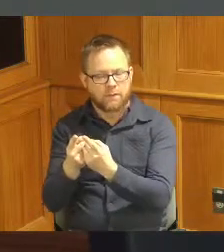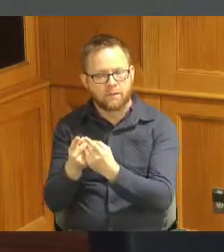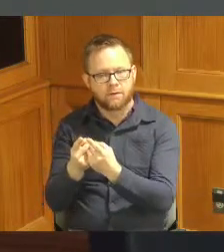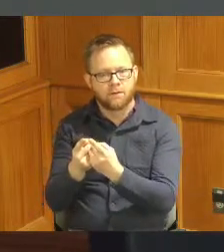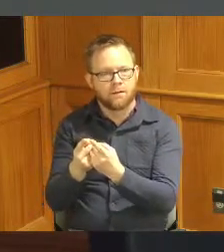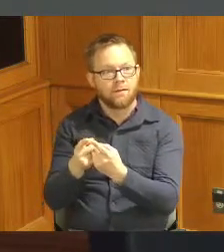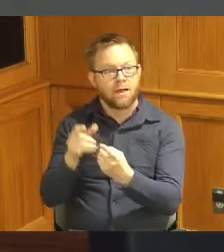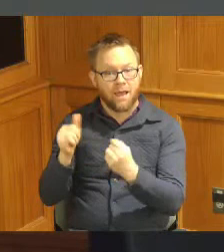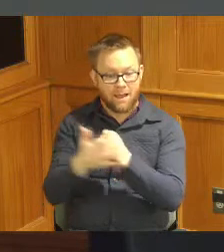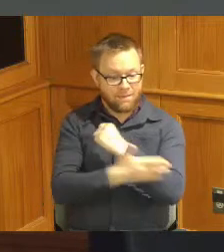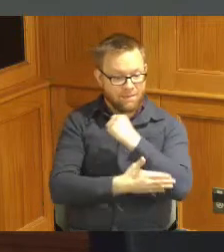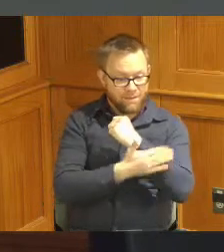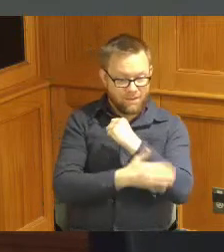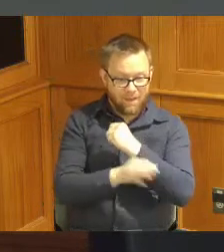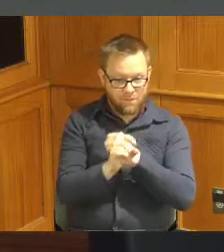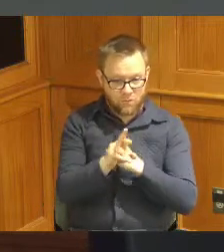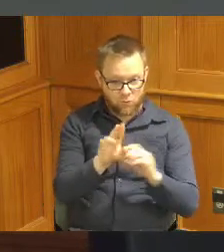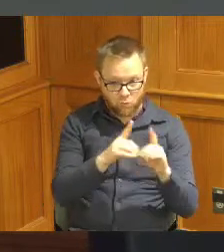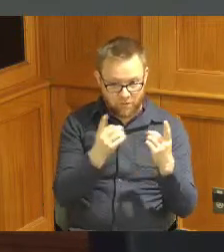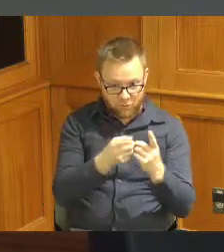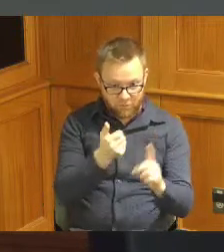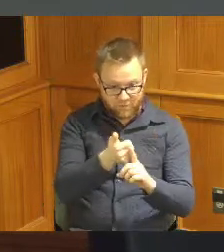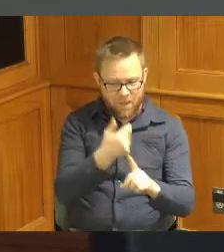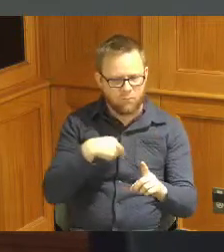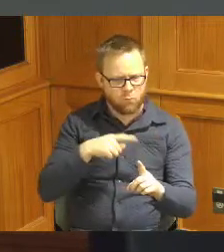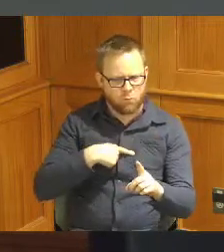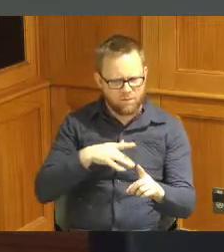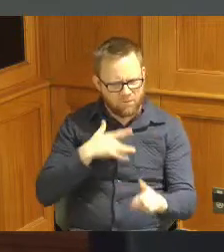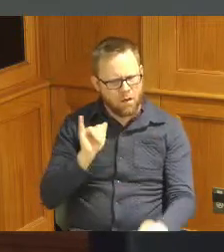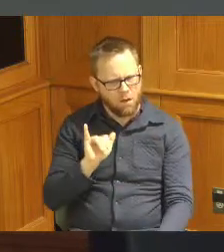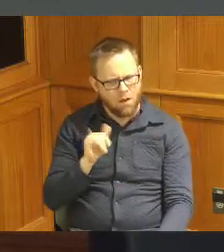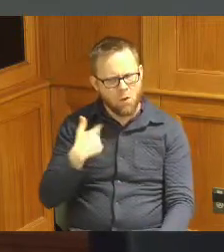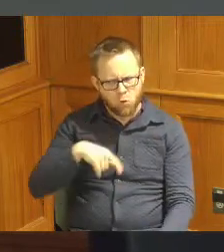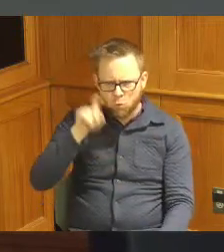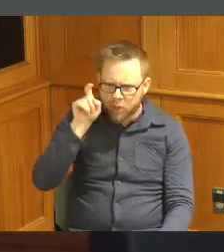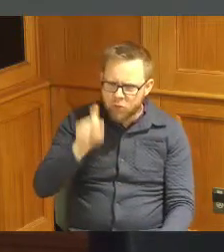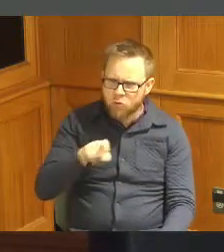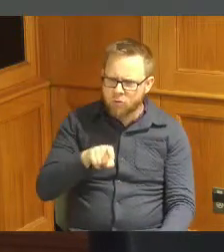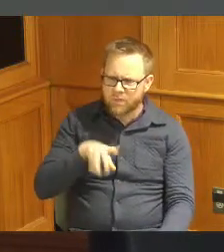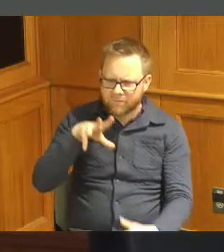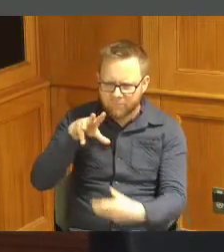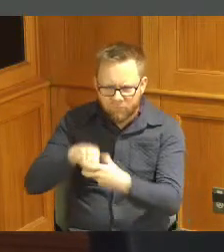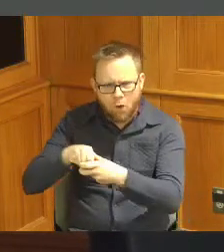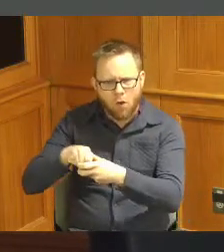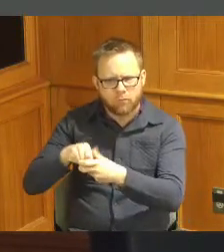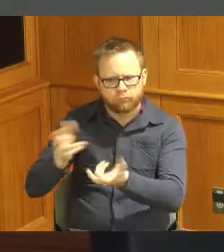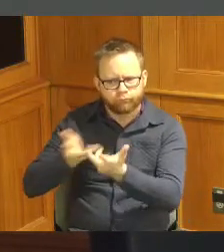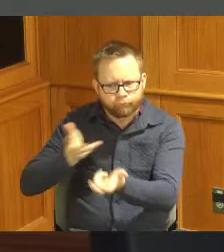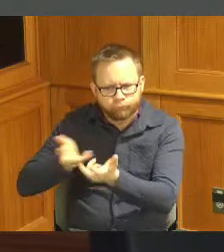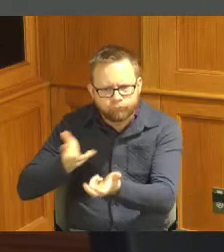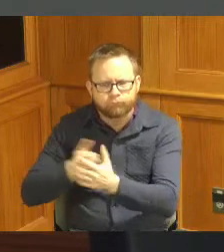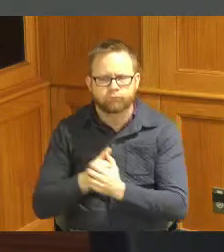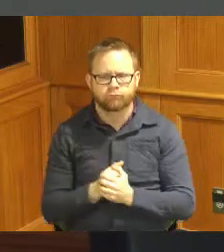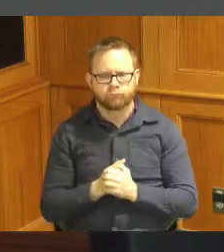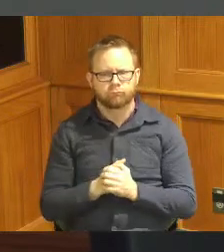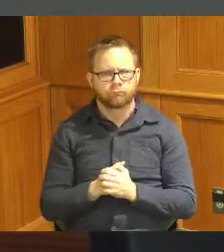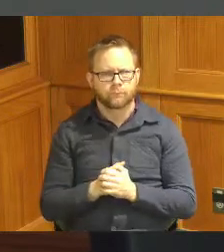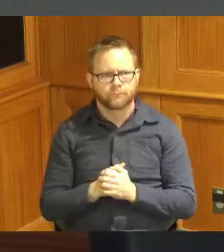as a County Sewer District we felt very strongly that we should have that seat at the table so we